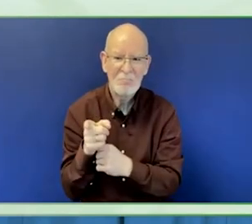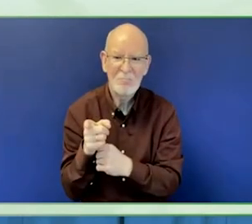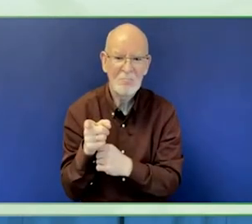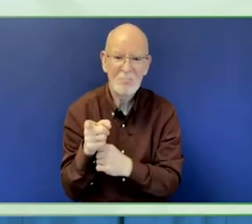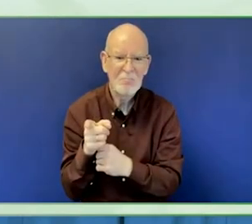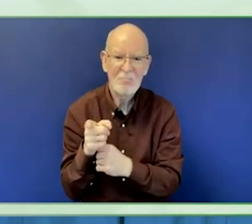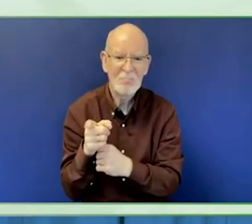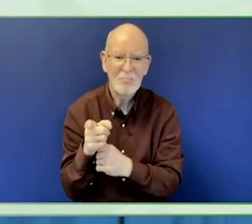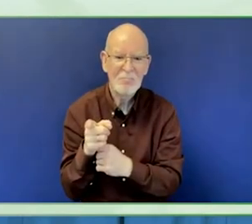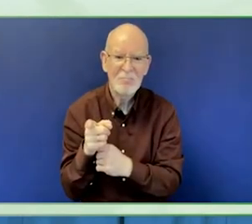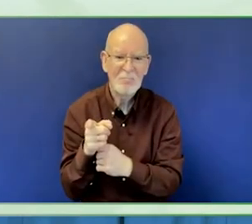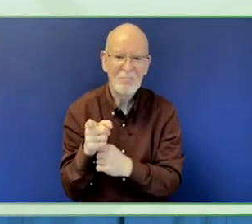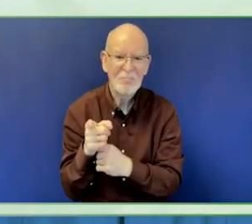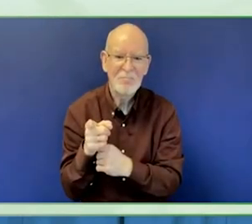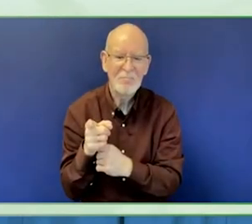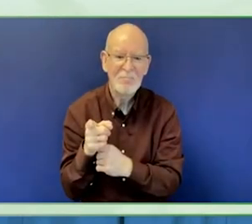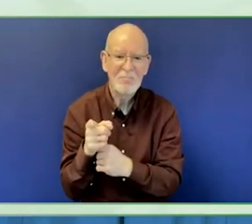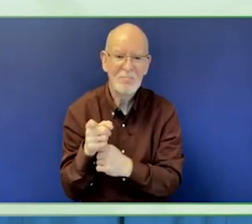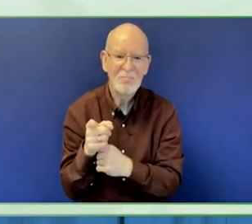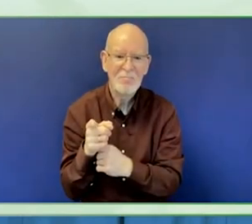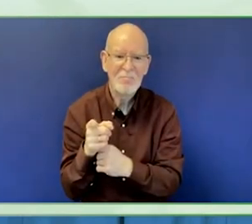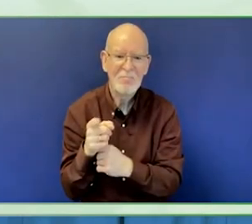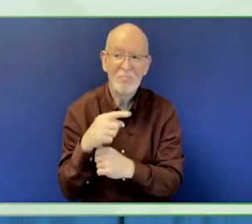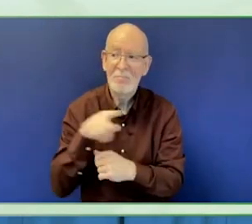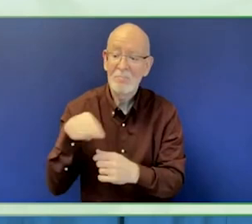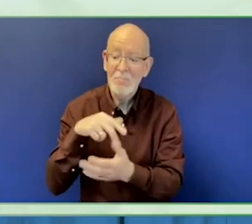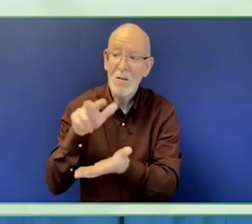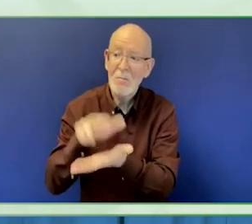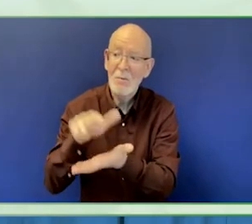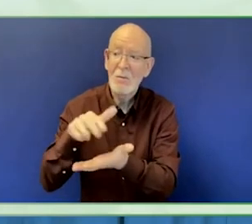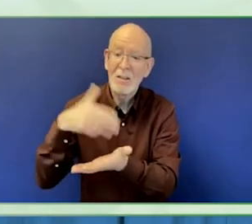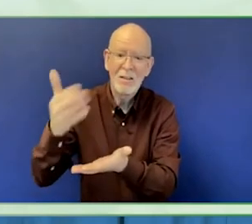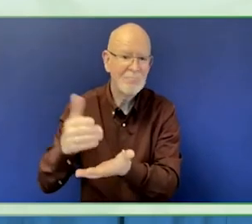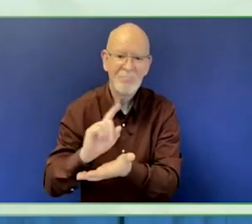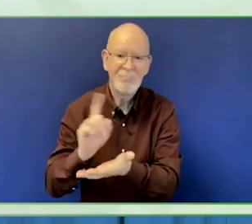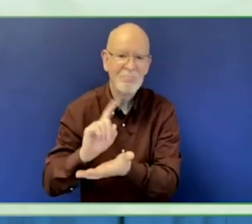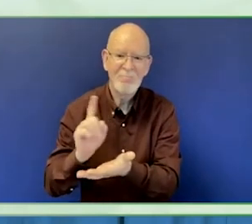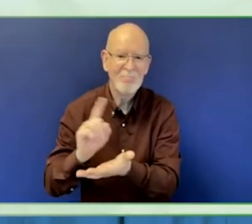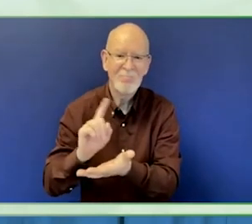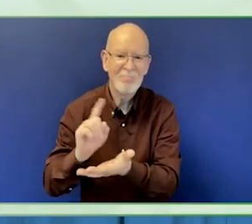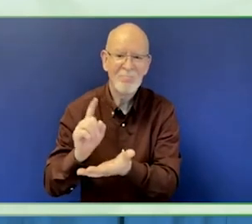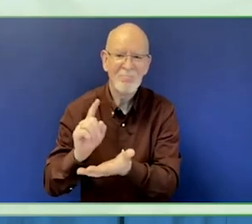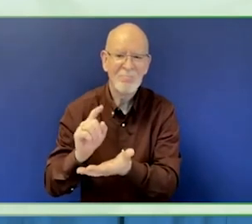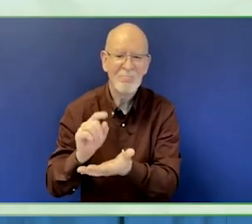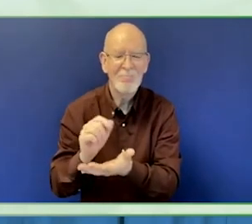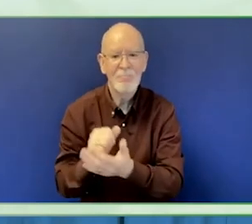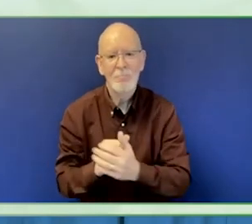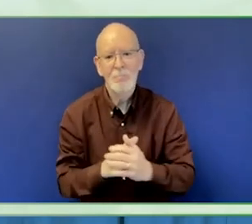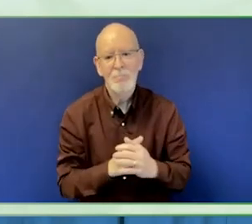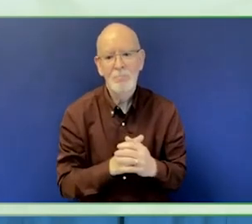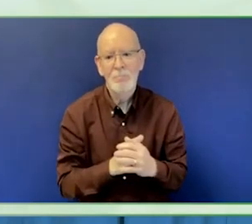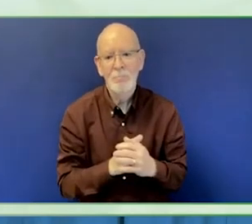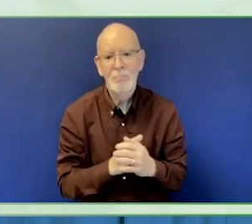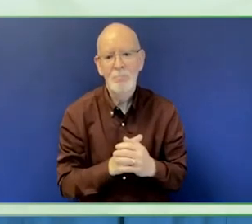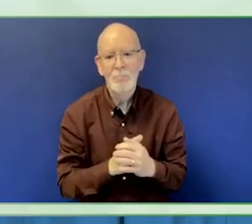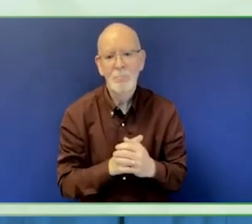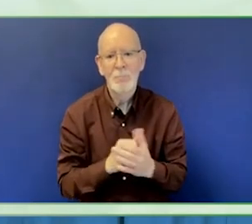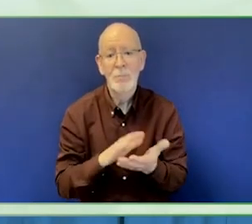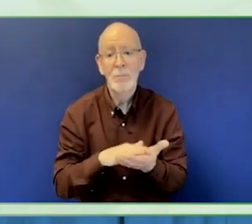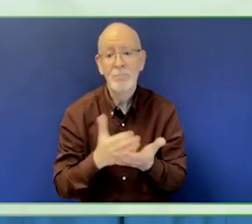In parallel, nothing without us, we know that people with